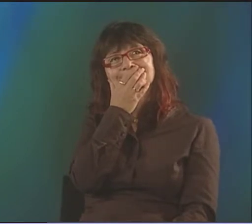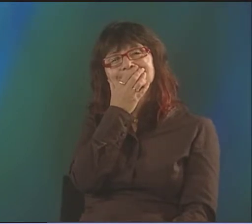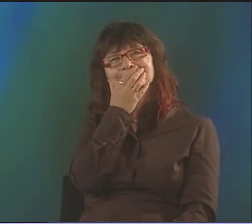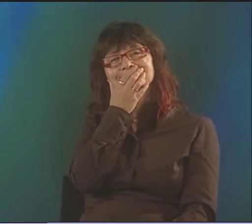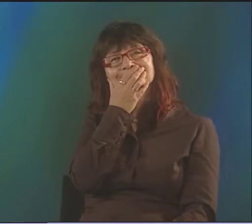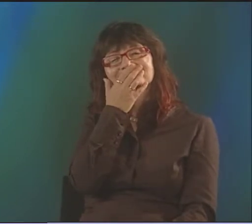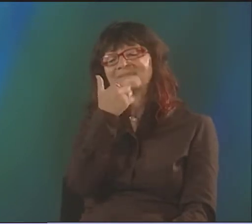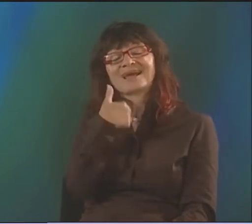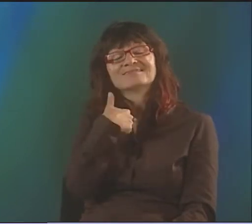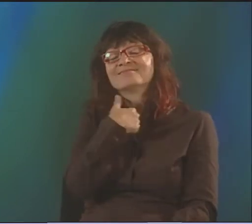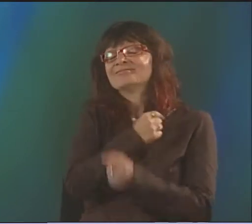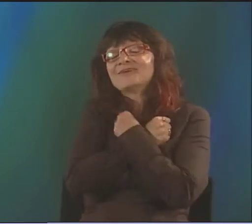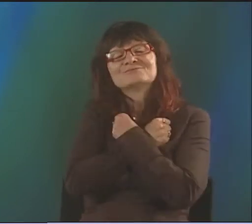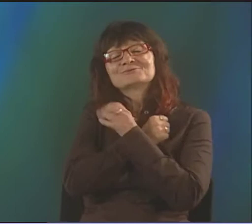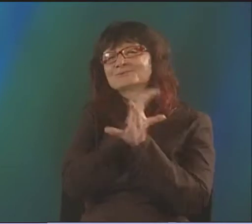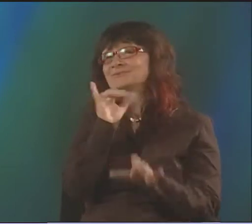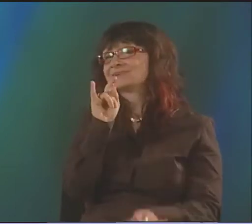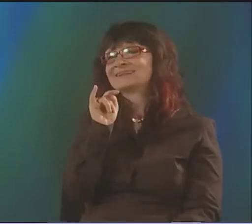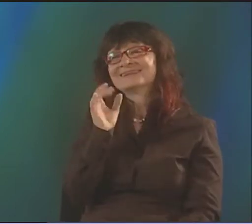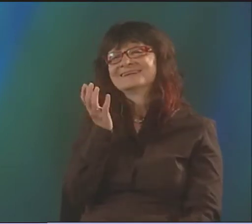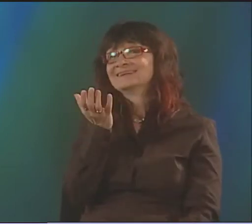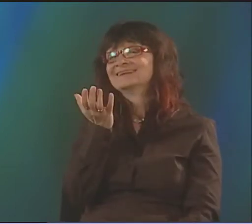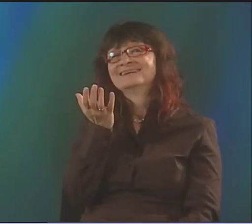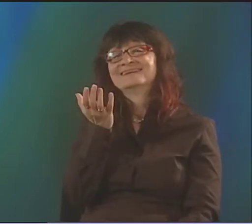I FEEL...